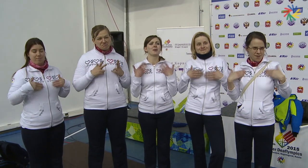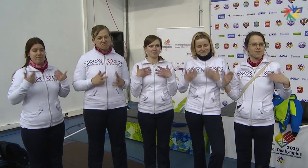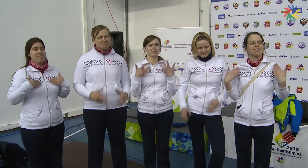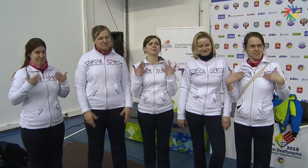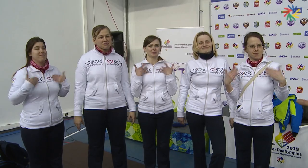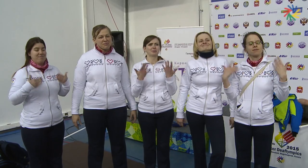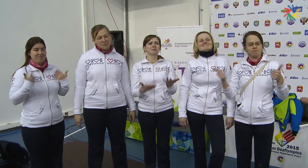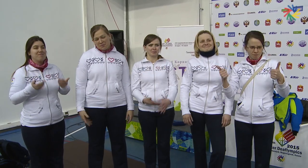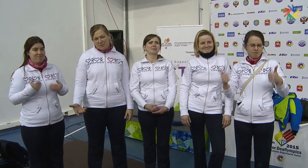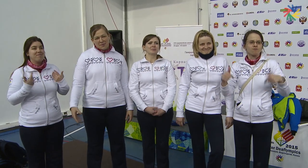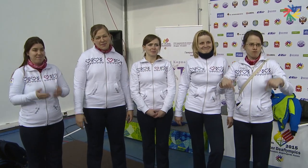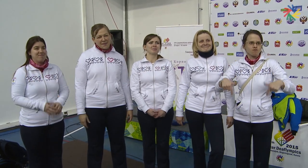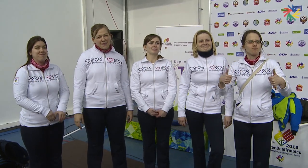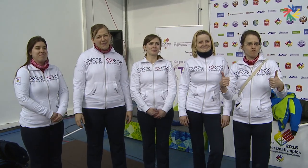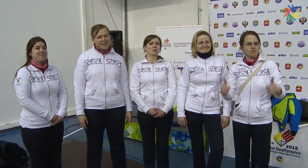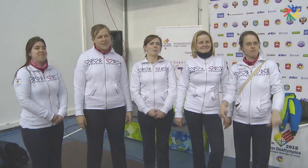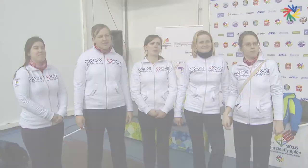We’re all happy to be here!